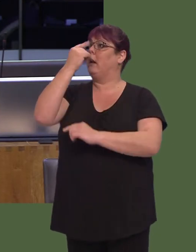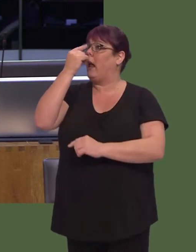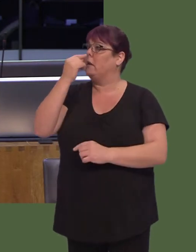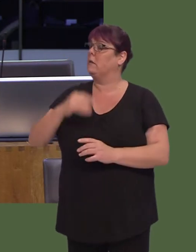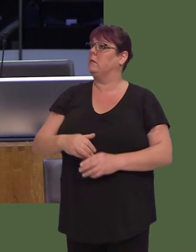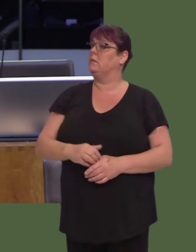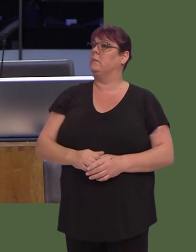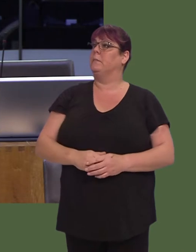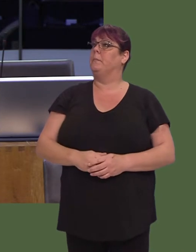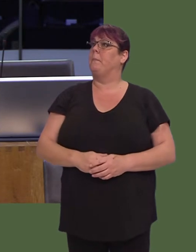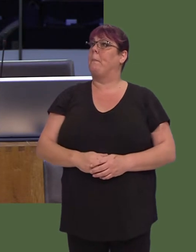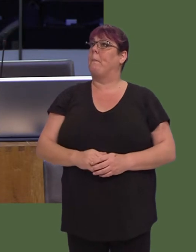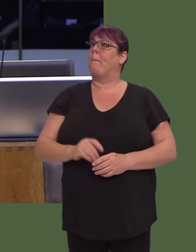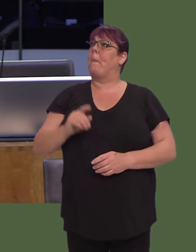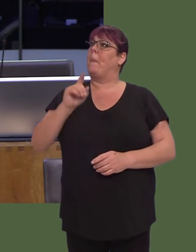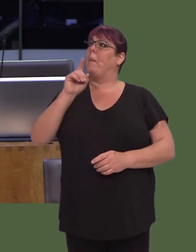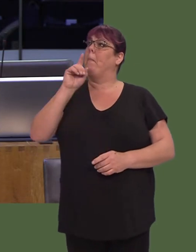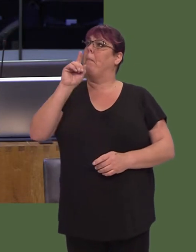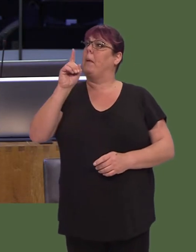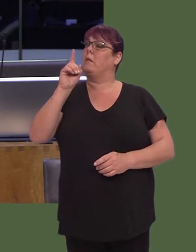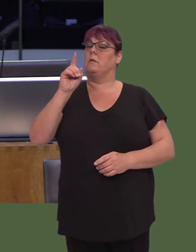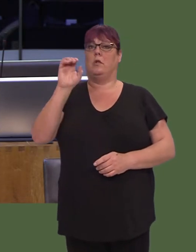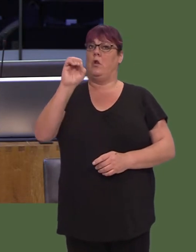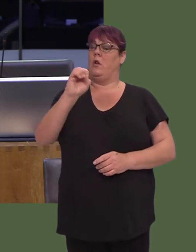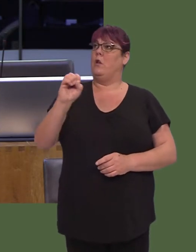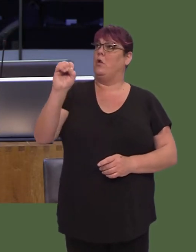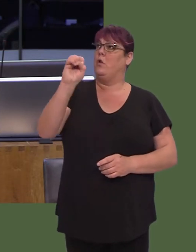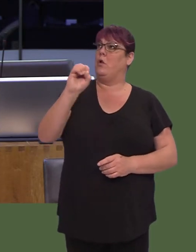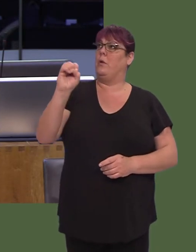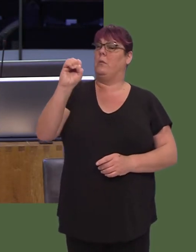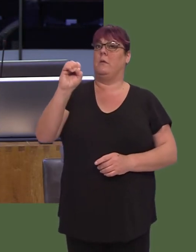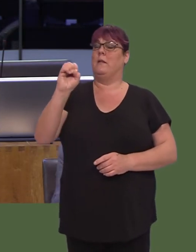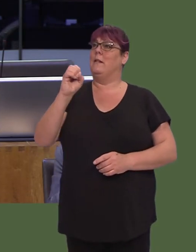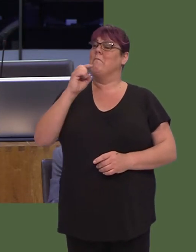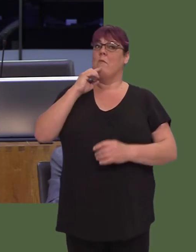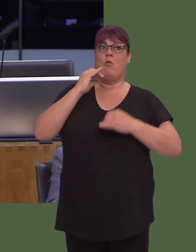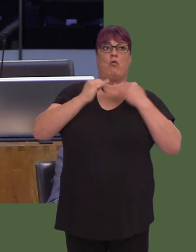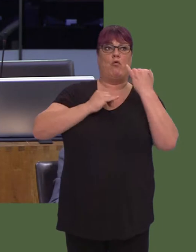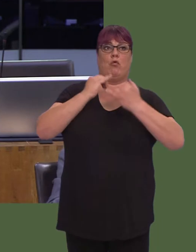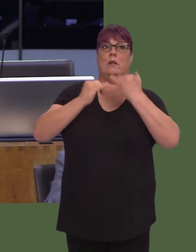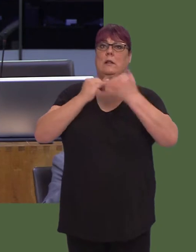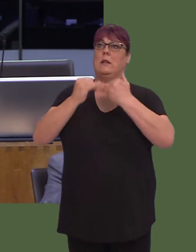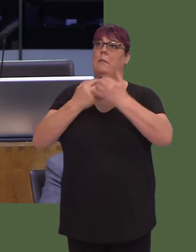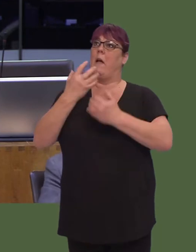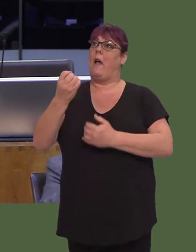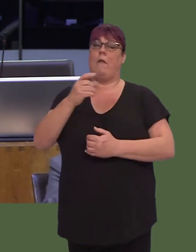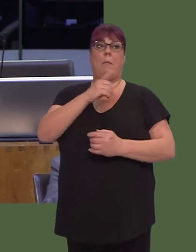However, in adopting this position, the EU has drawn quite pointed criticism from many respected environmental scientists.